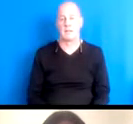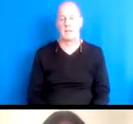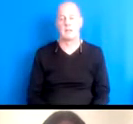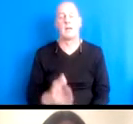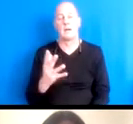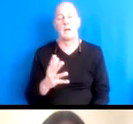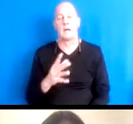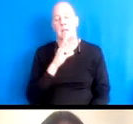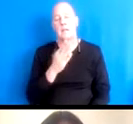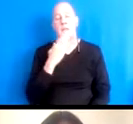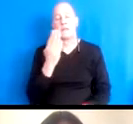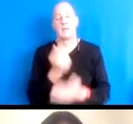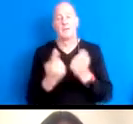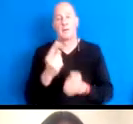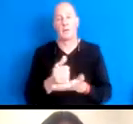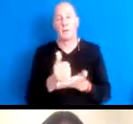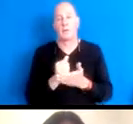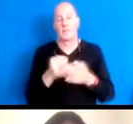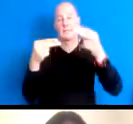we can go ahead and share it.